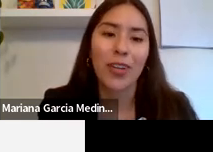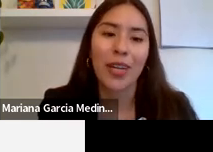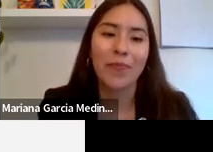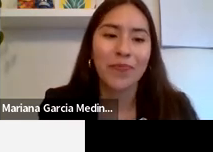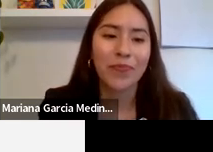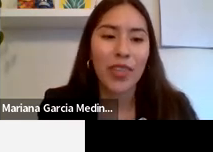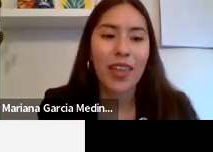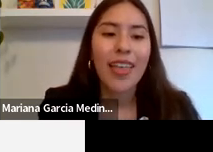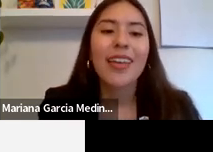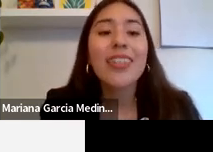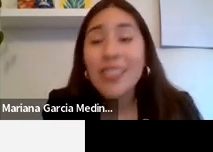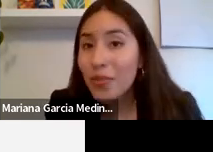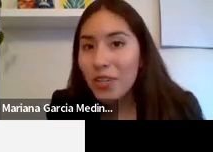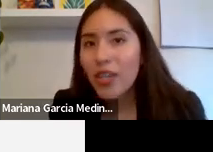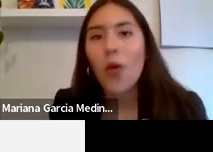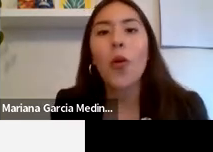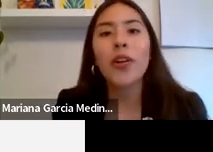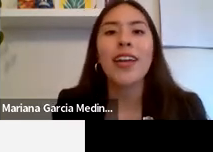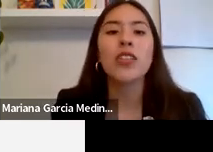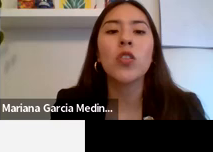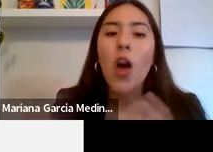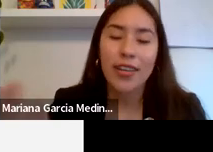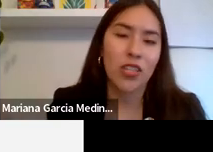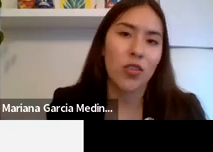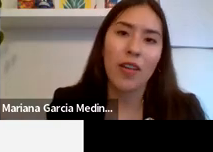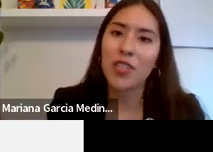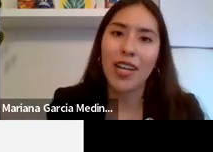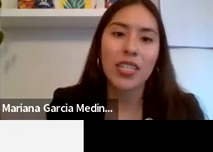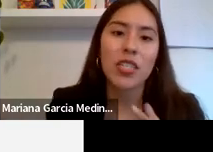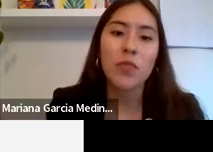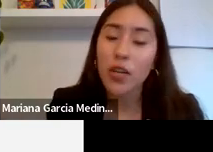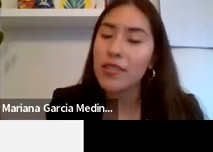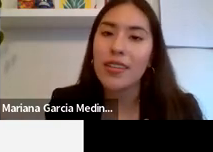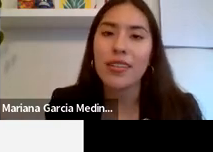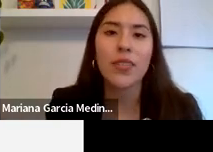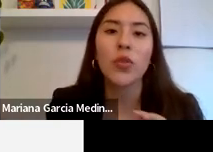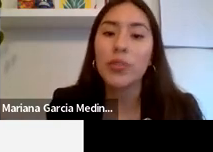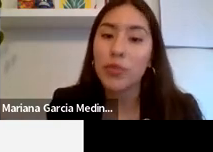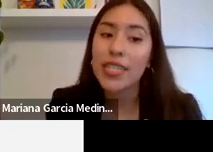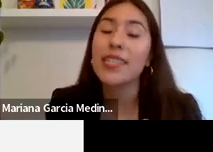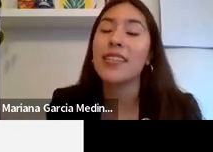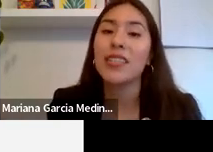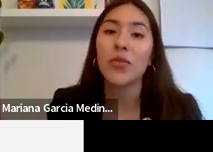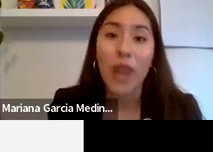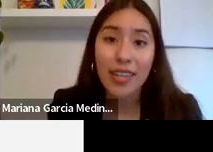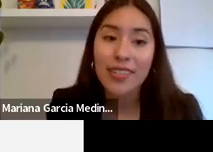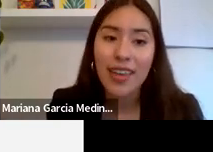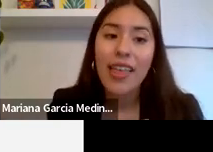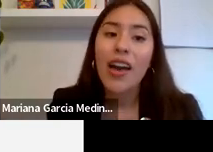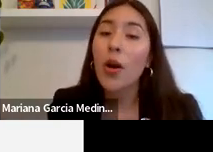Oregon's history of work during her 36 years at the organization. In summary, Oregon has a long history of protecting democracy, civil